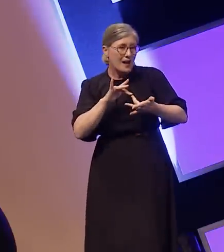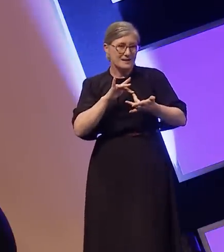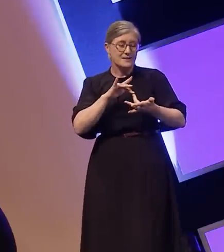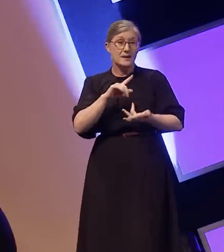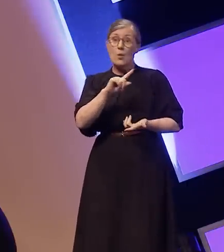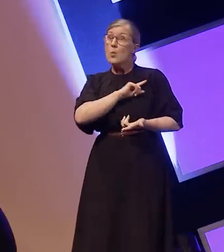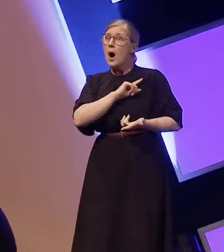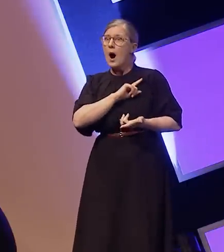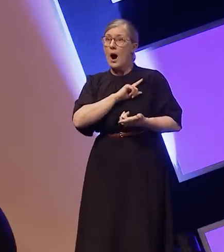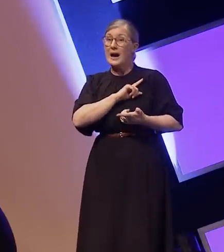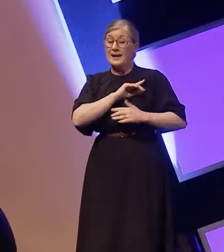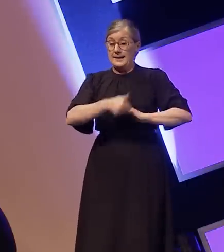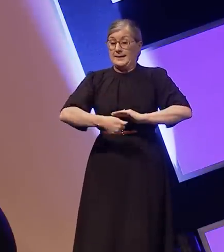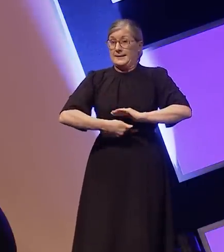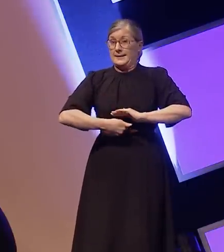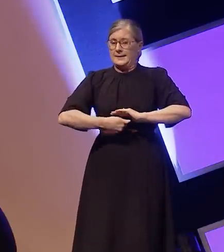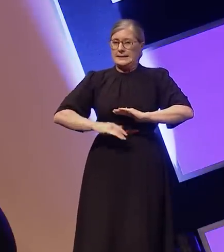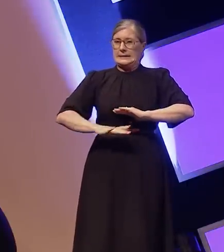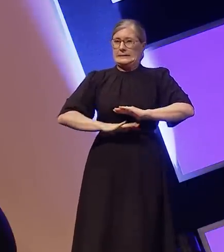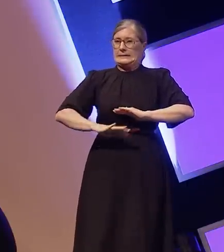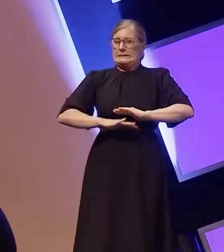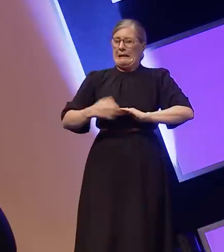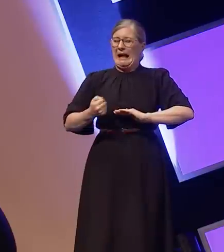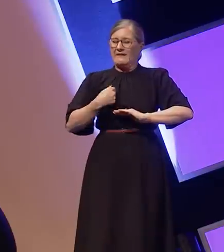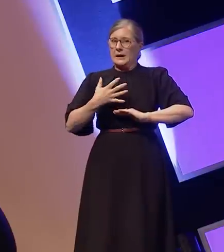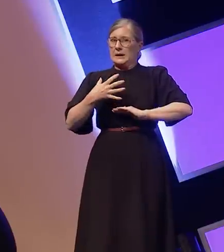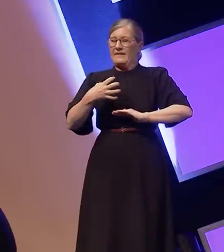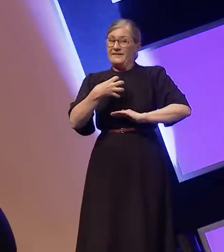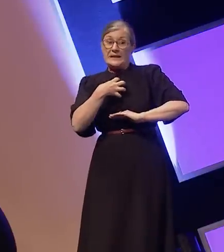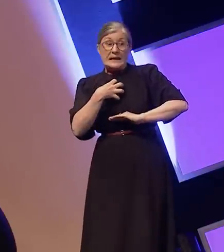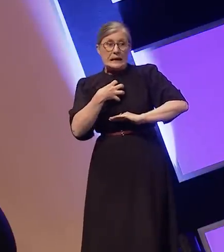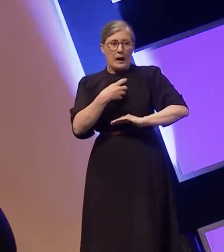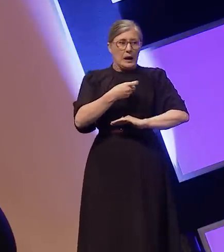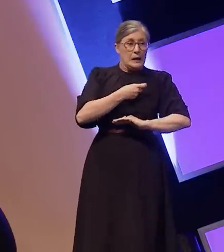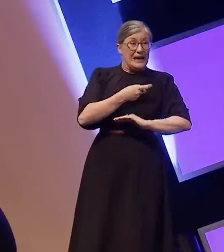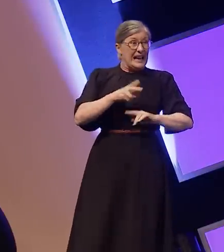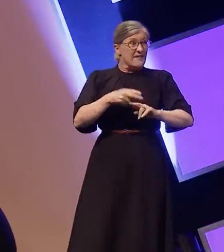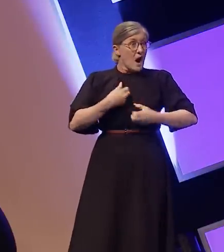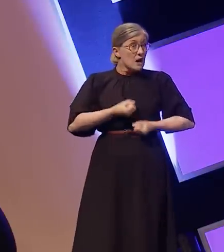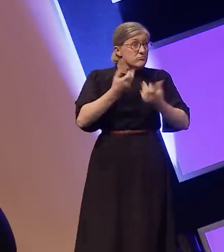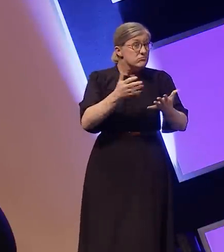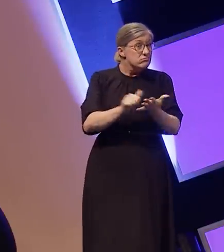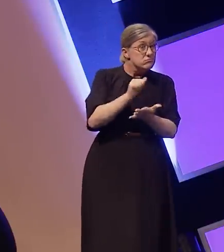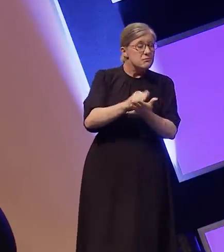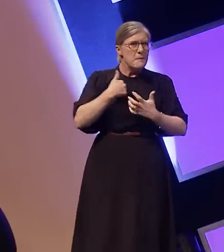because I have a constant underlying fear that if I dare to express my anger I would be seen as